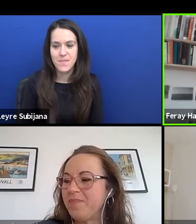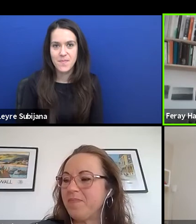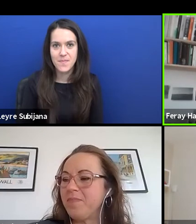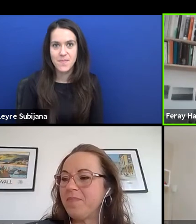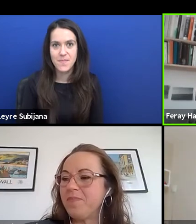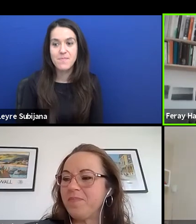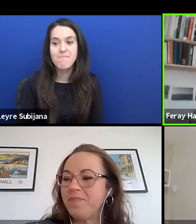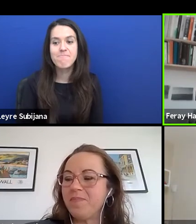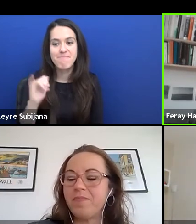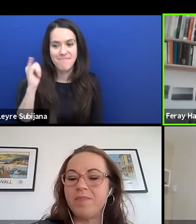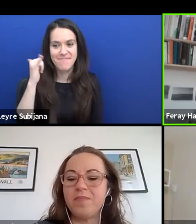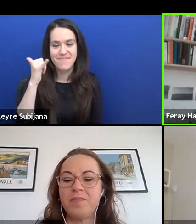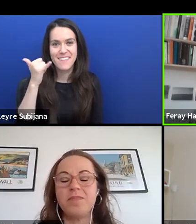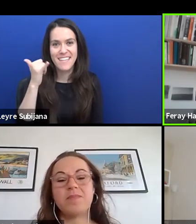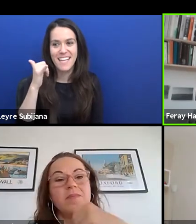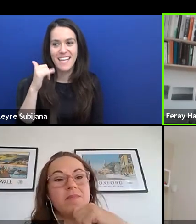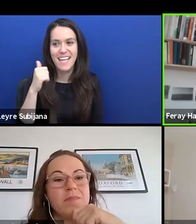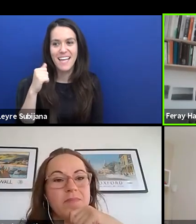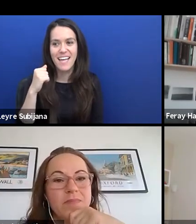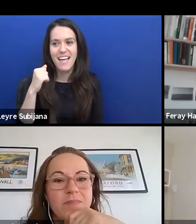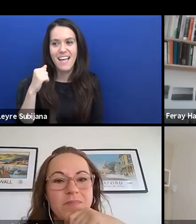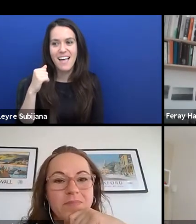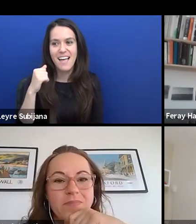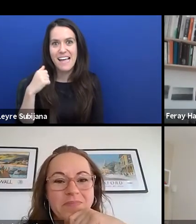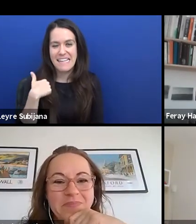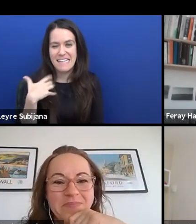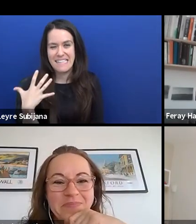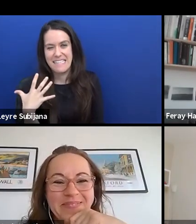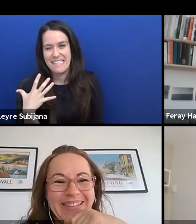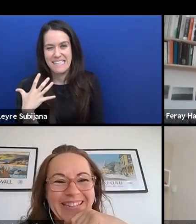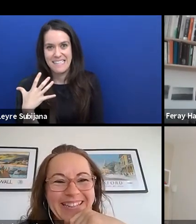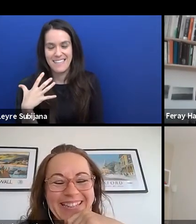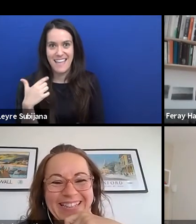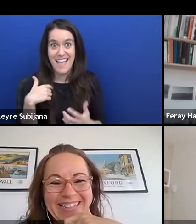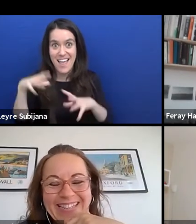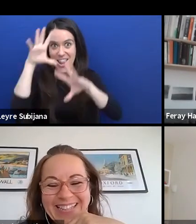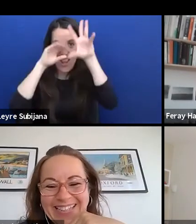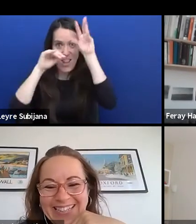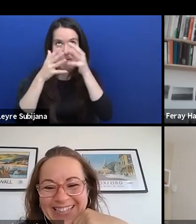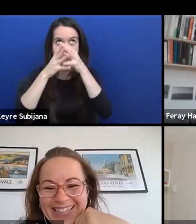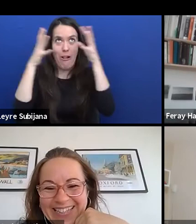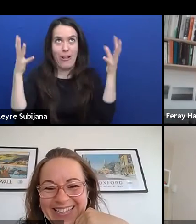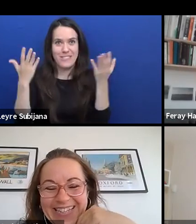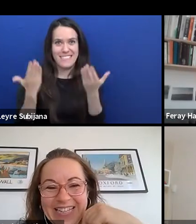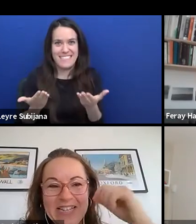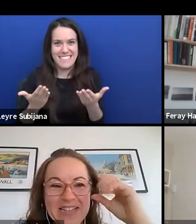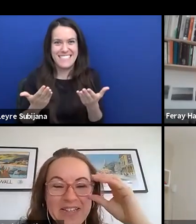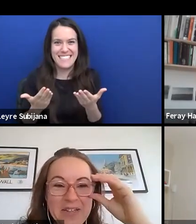So, Oh my God. I've learned of new things today from this panel discussion.